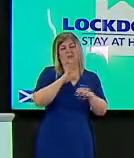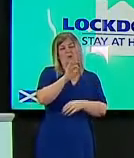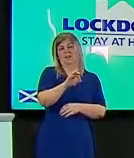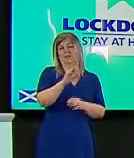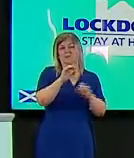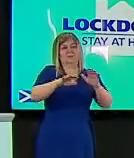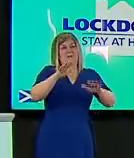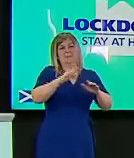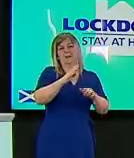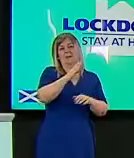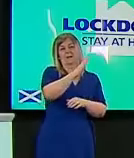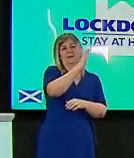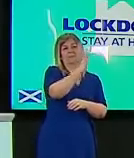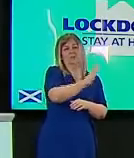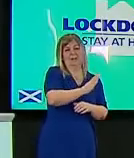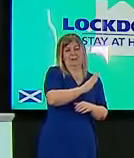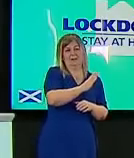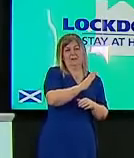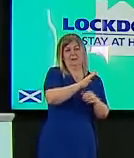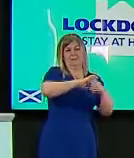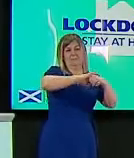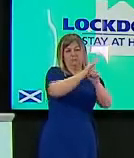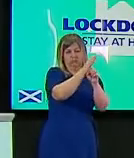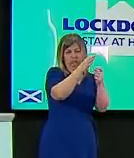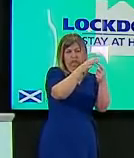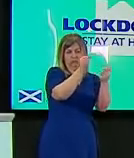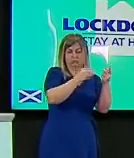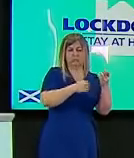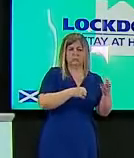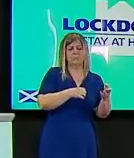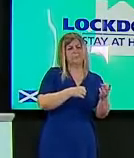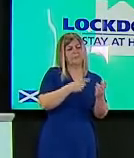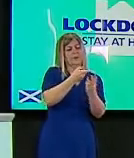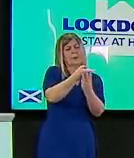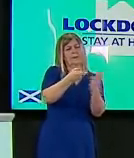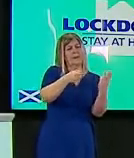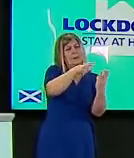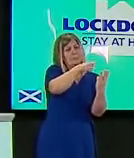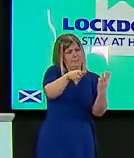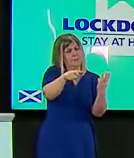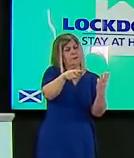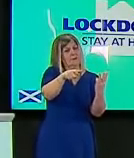about the timeline and if these three people tested positive near the start of february